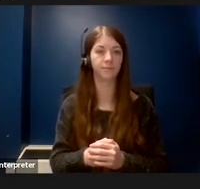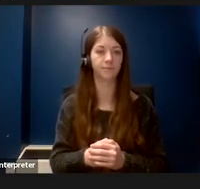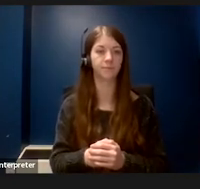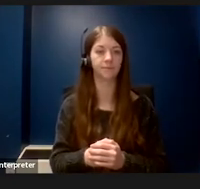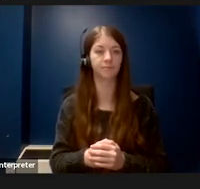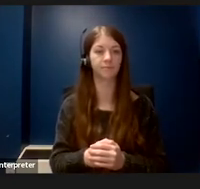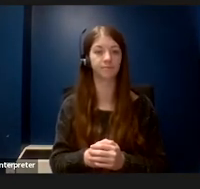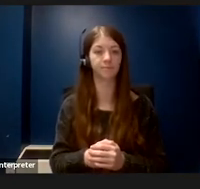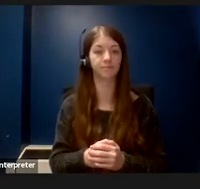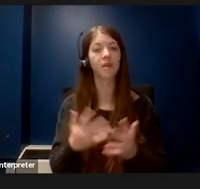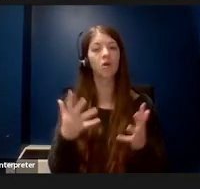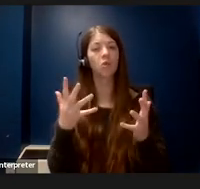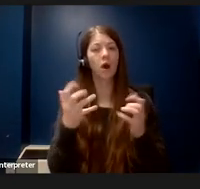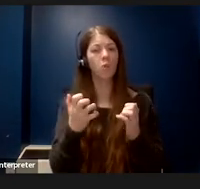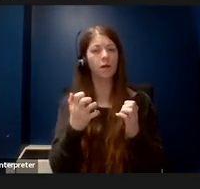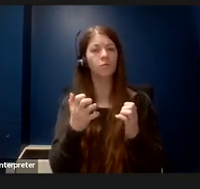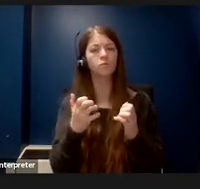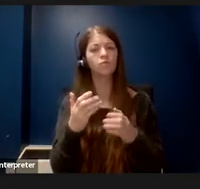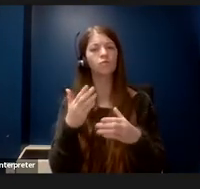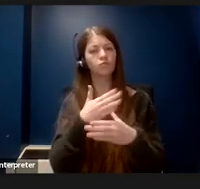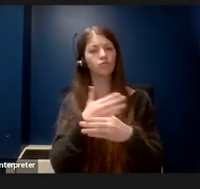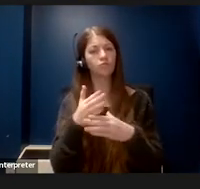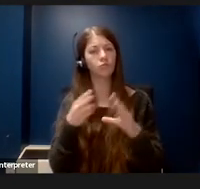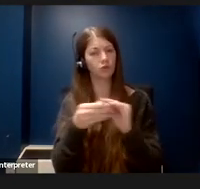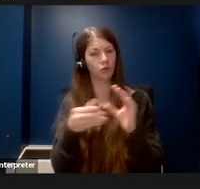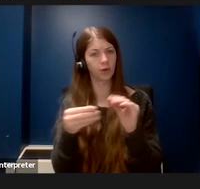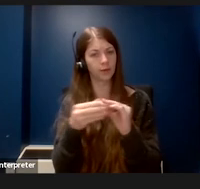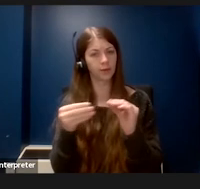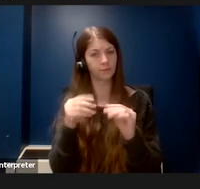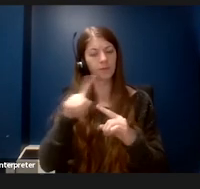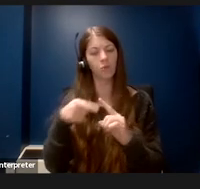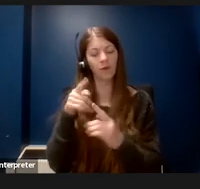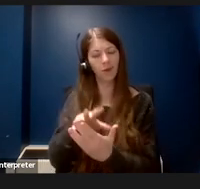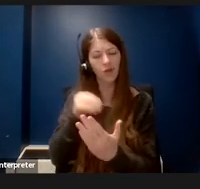I want to tell you about a story when I learned about the bias that existed towards me.